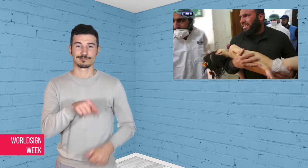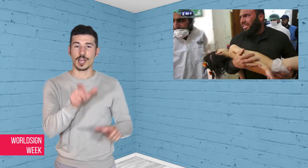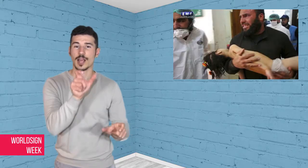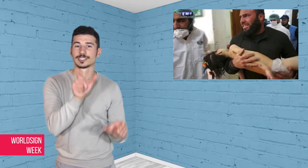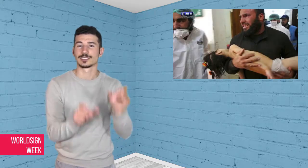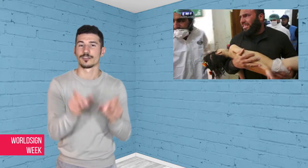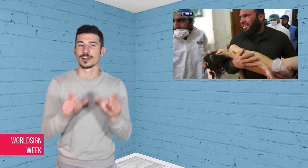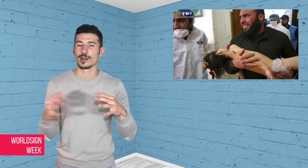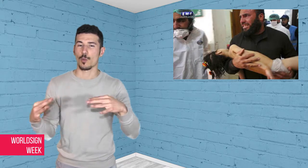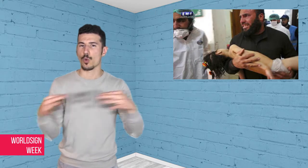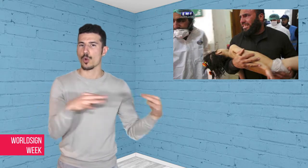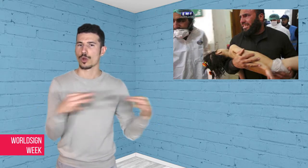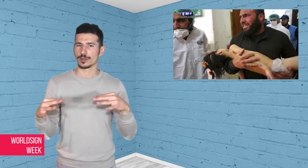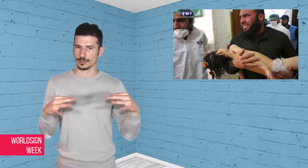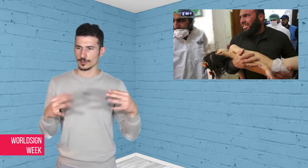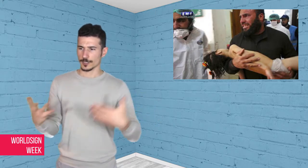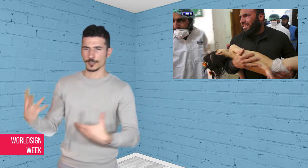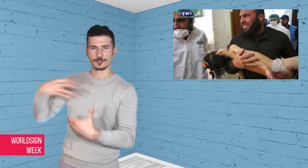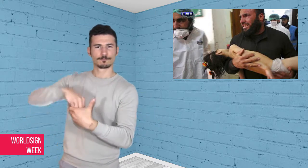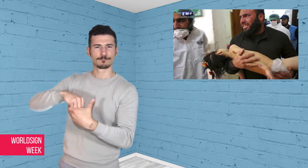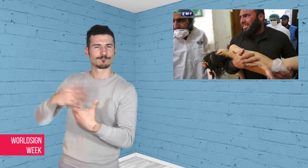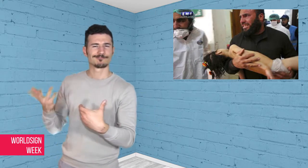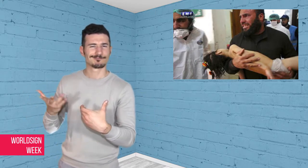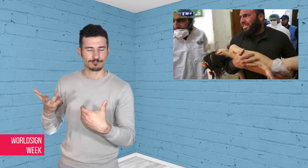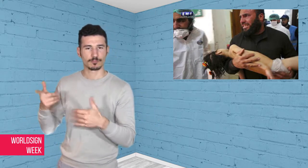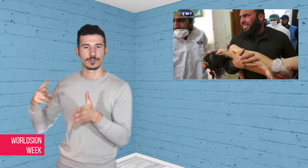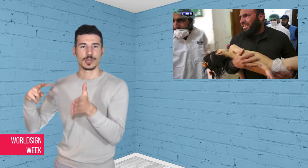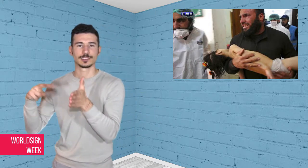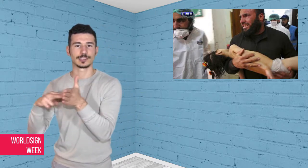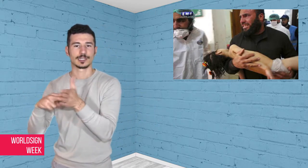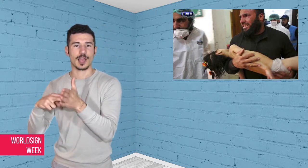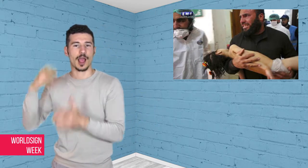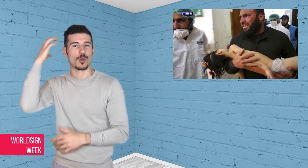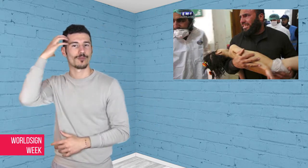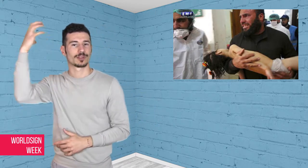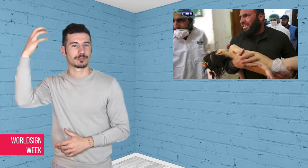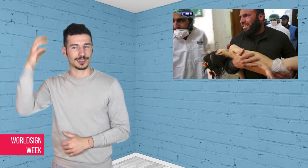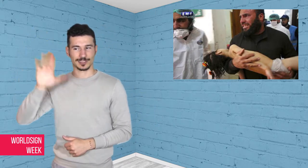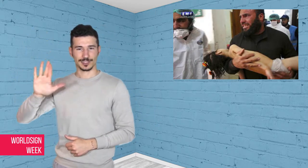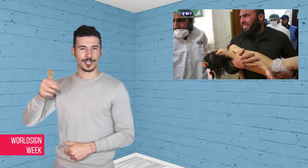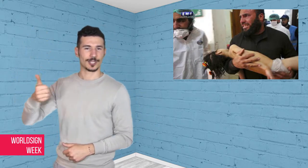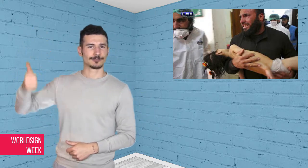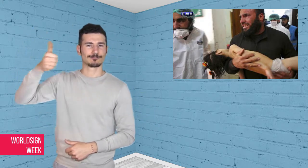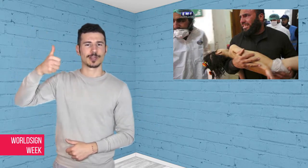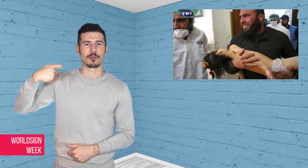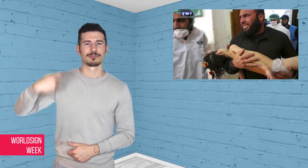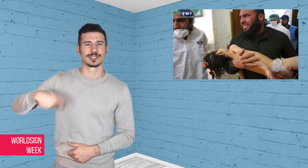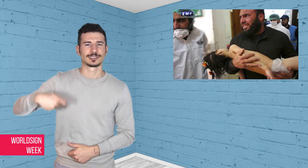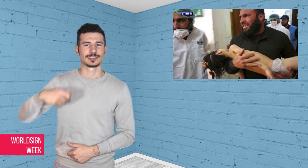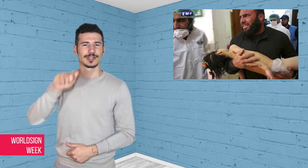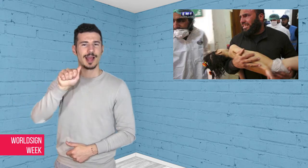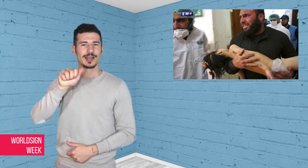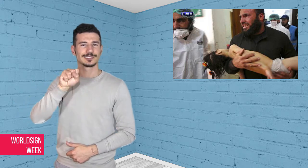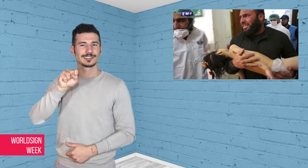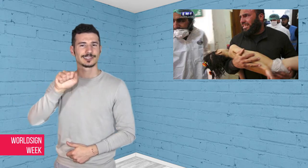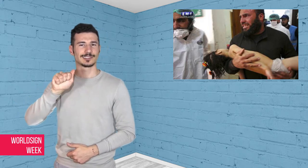The civil war involves the Syrian government led by President Assad, and